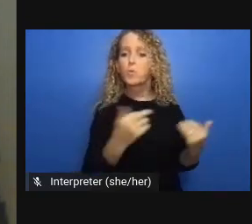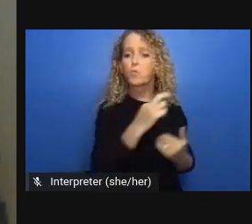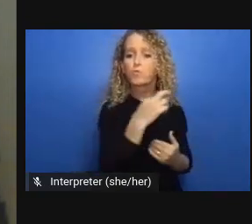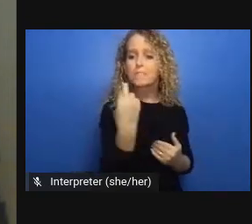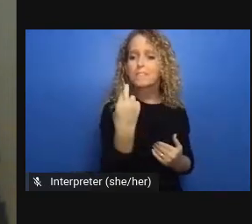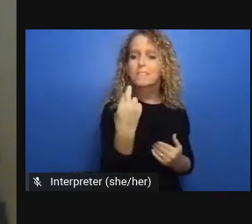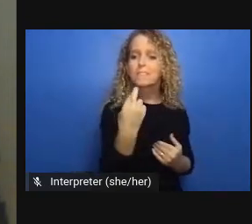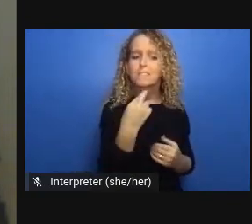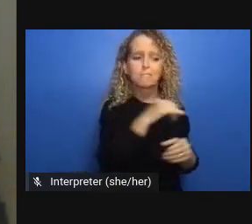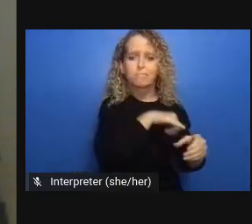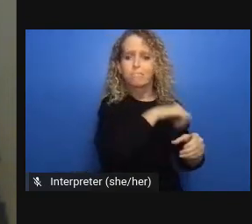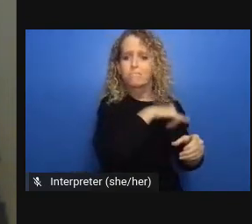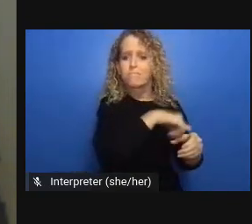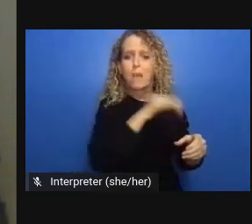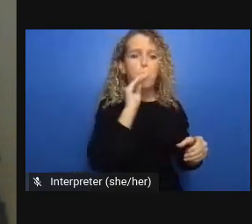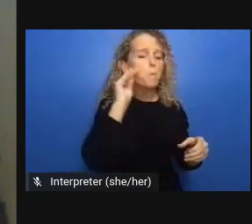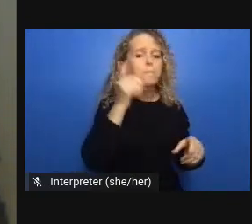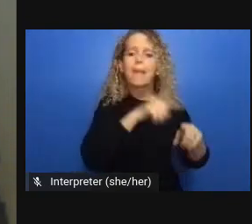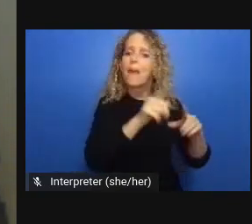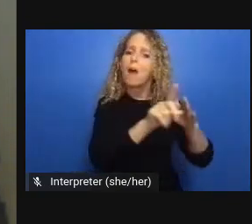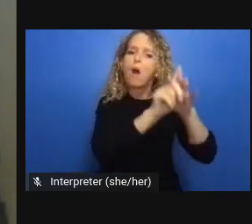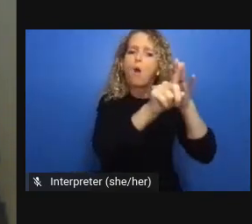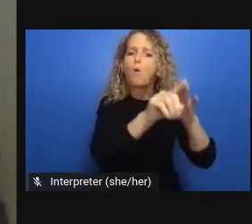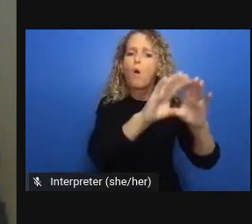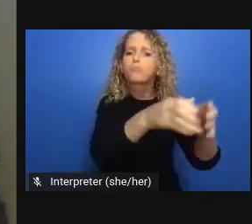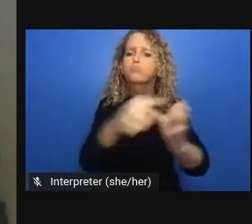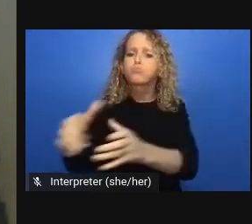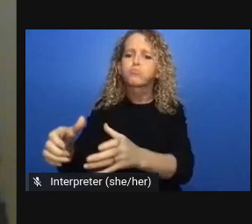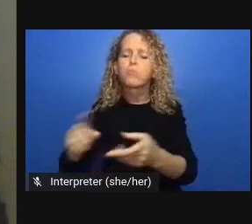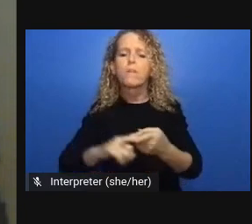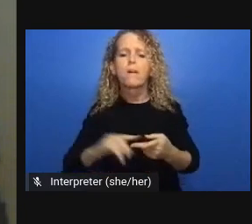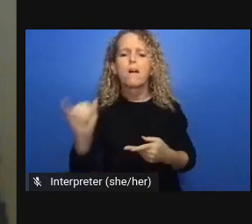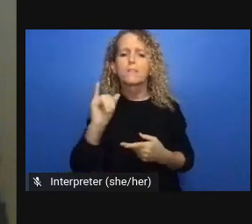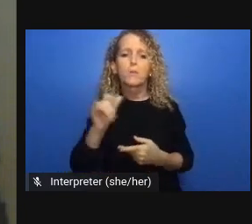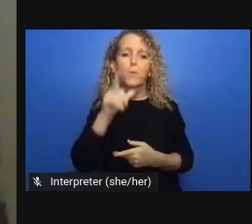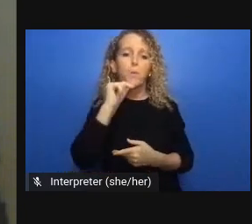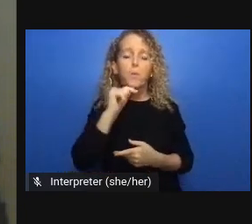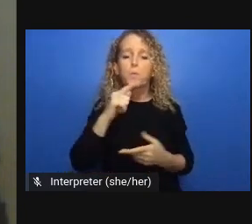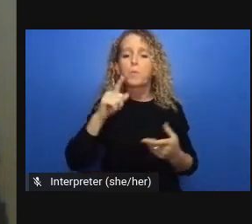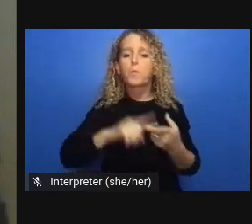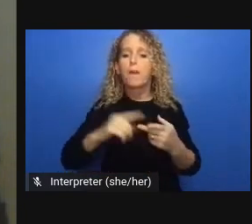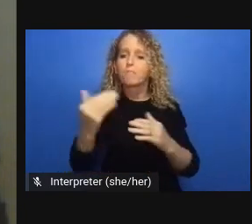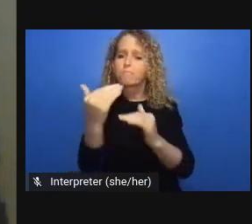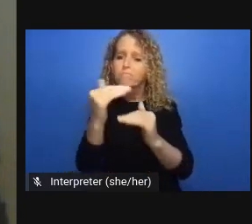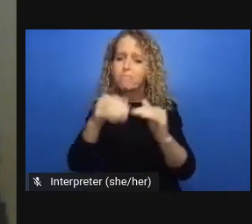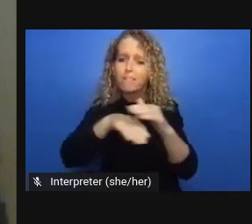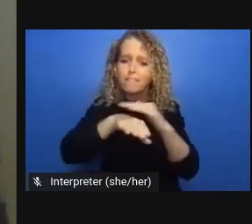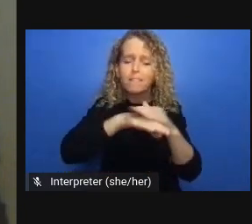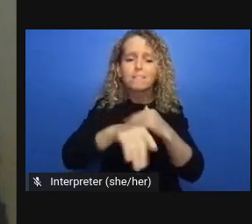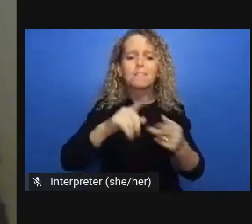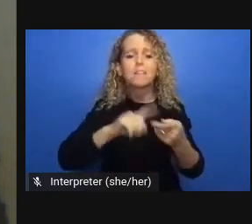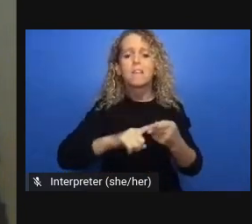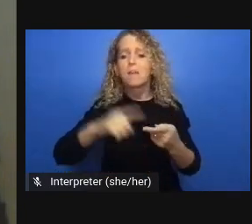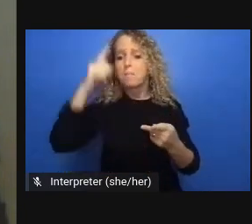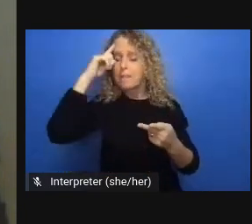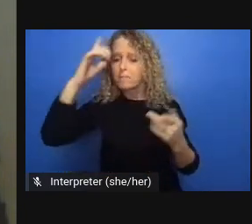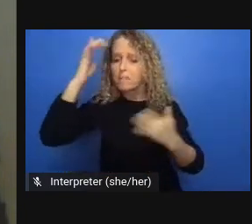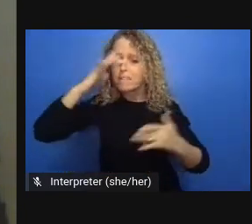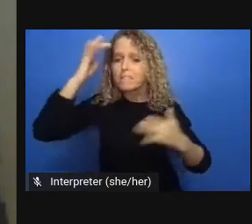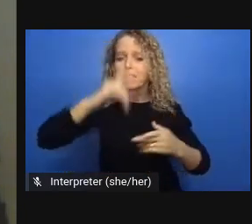problem rather the pandemic has simply widened the equity gaps that already existed and it is